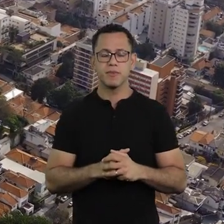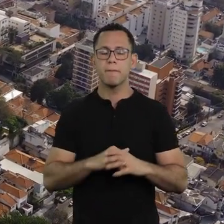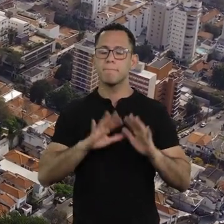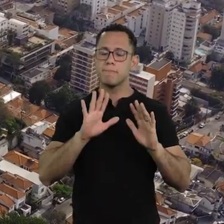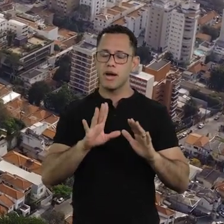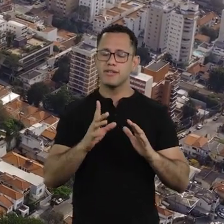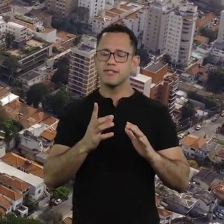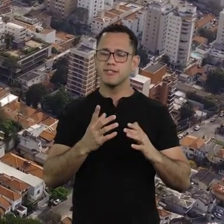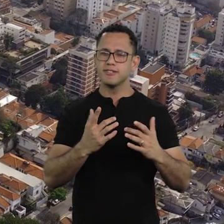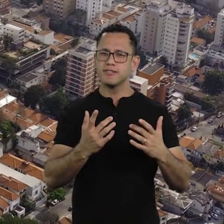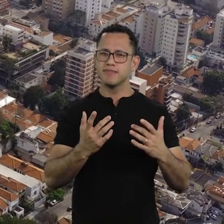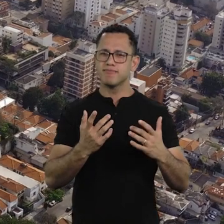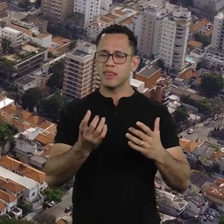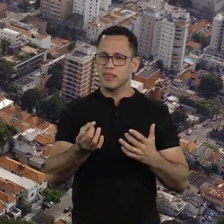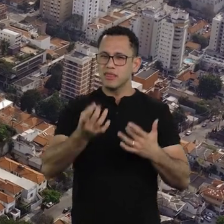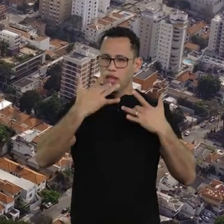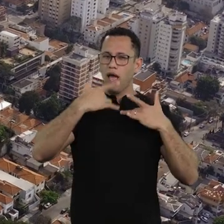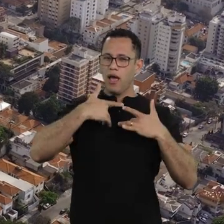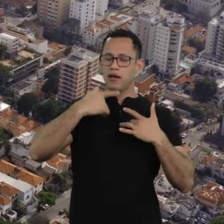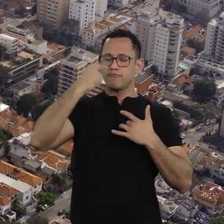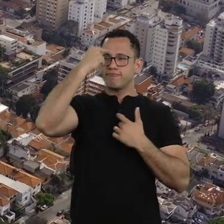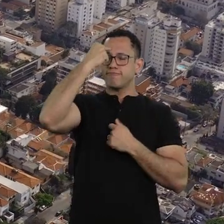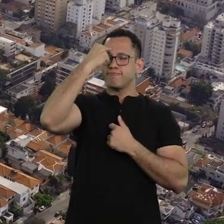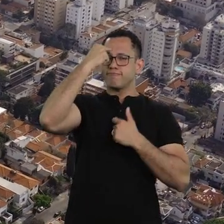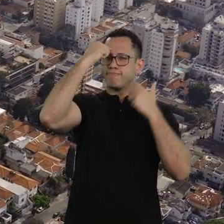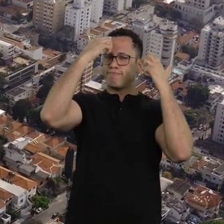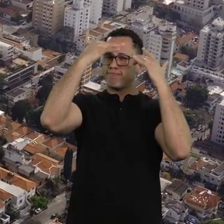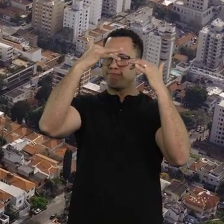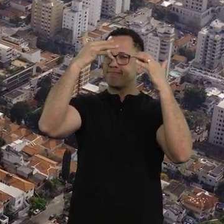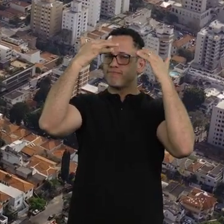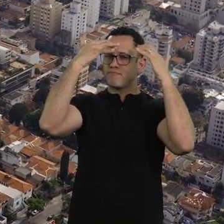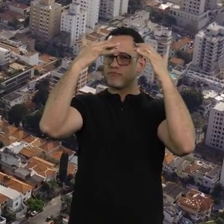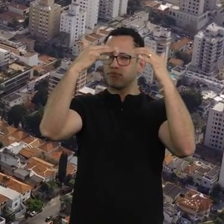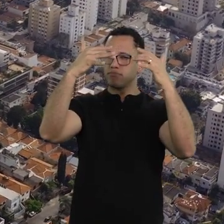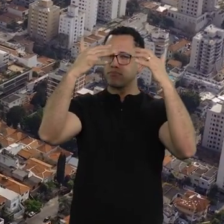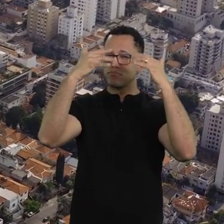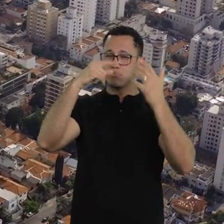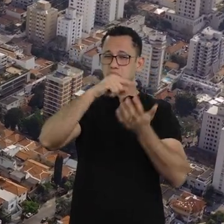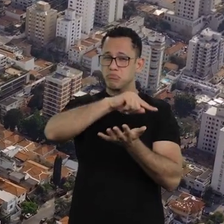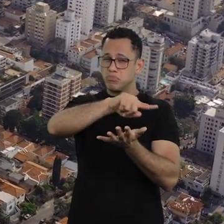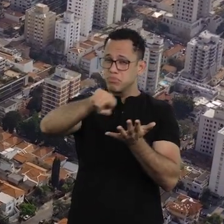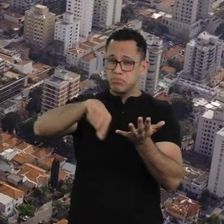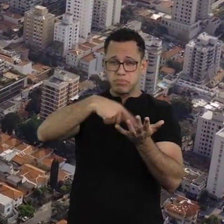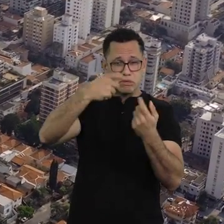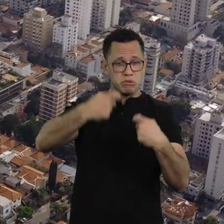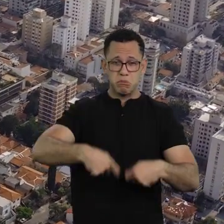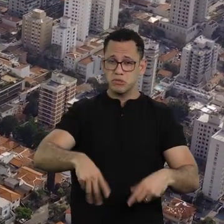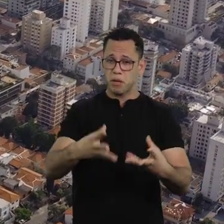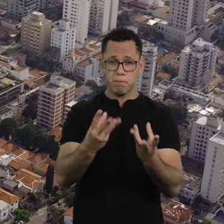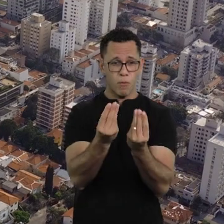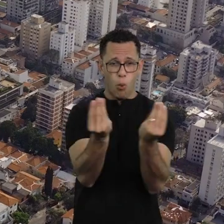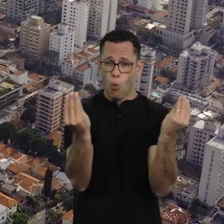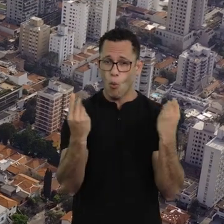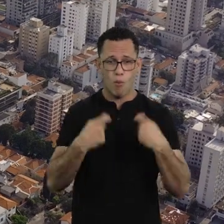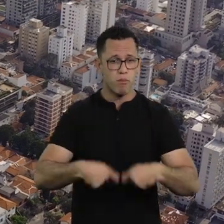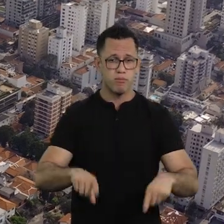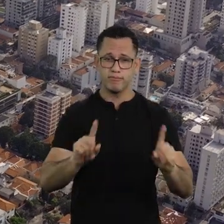Deep down, we know that maybe this serves for much less than we have imagined.